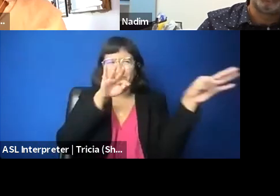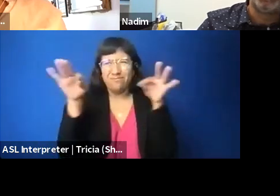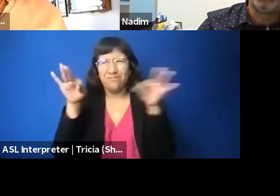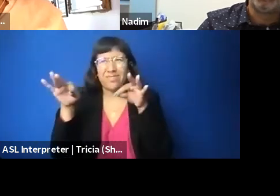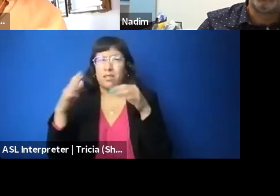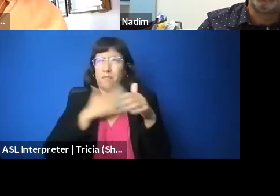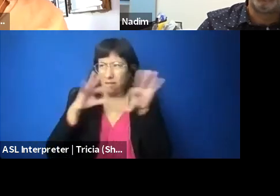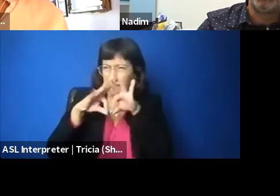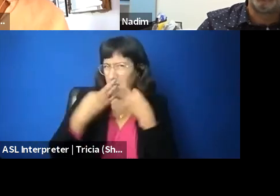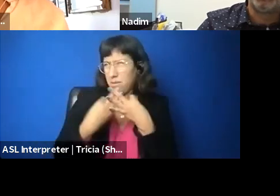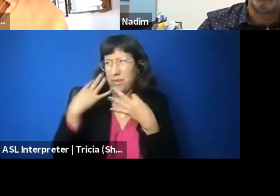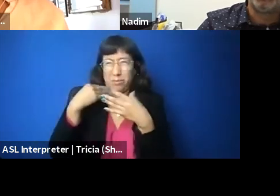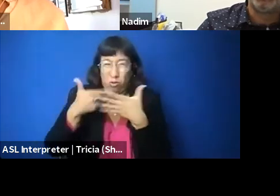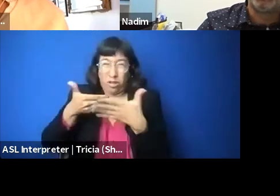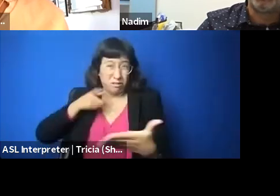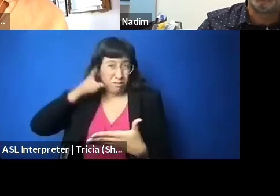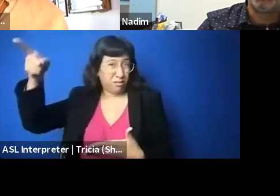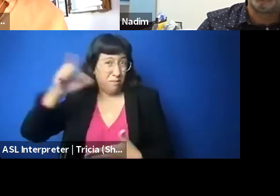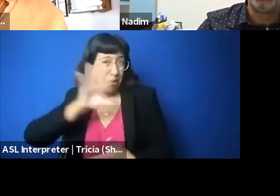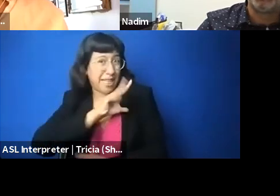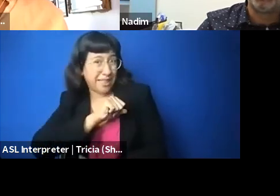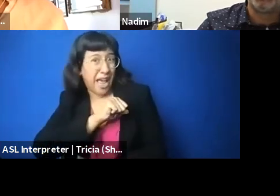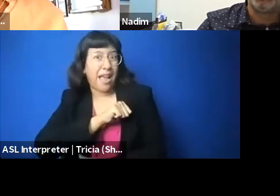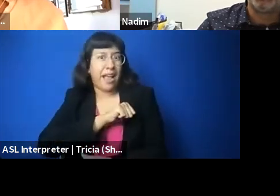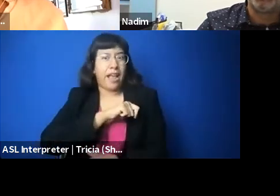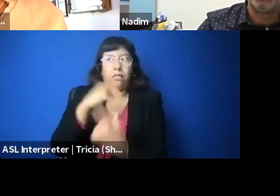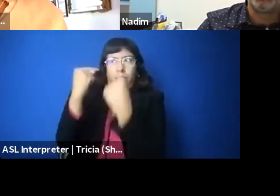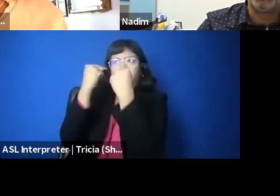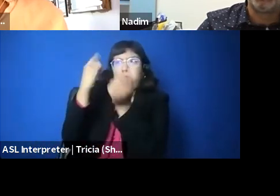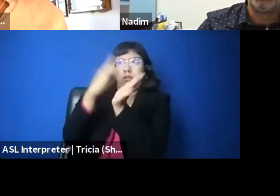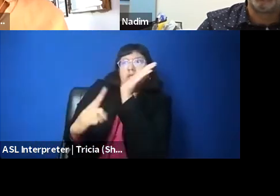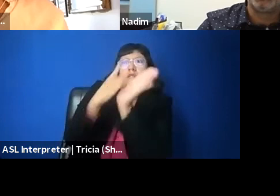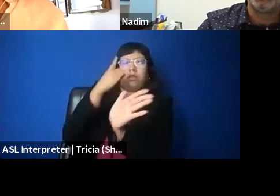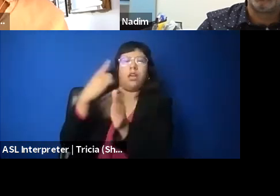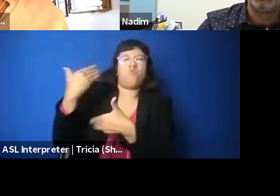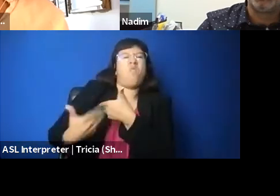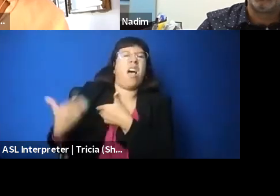being targeted in particularly discriminatory and harassing ways, and so we're trying to use